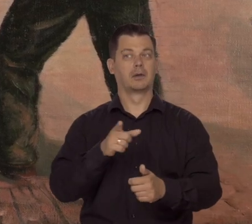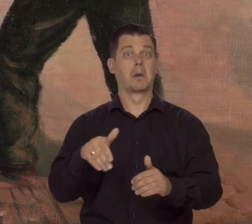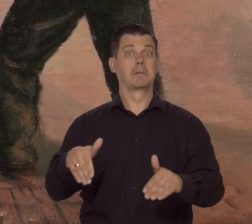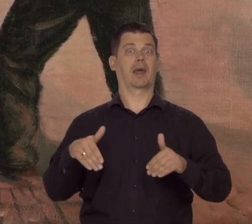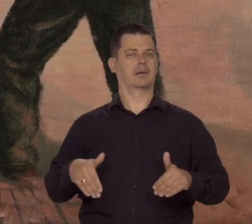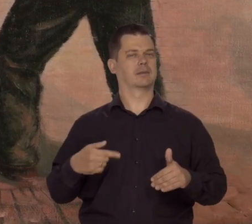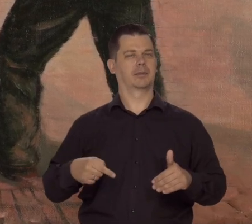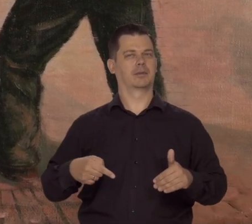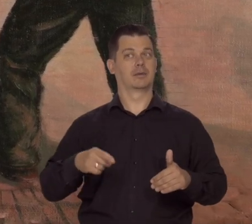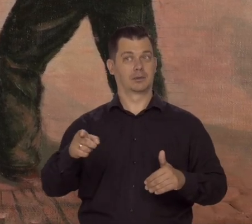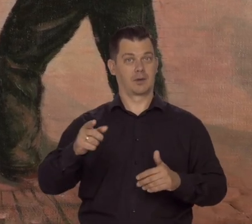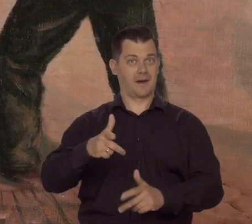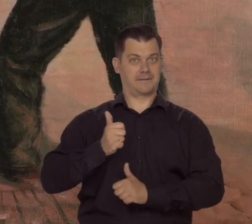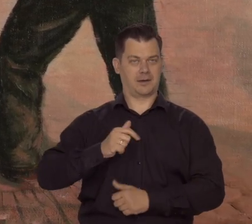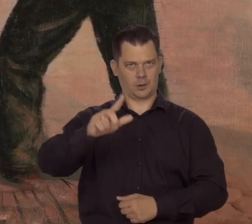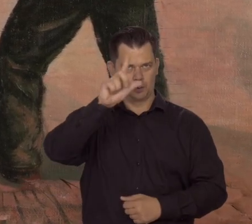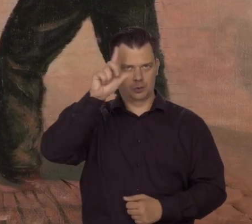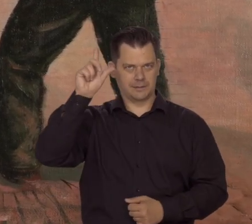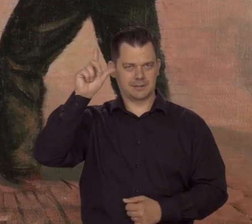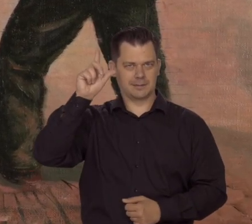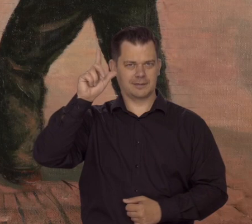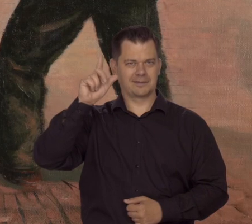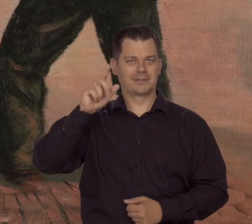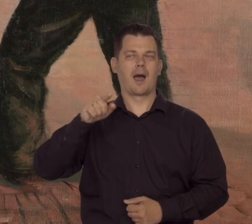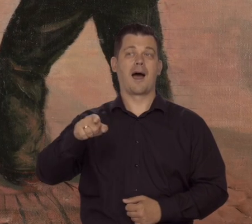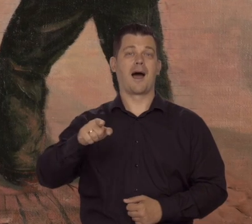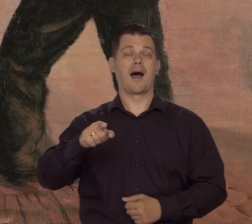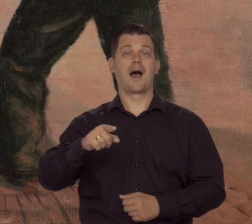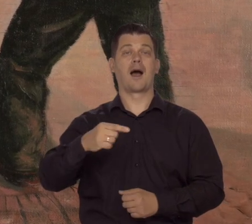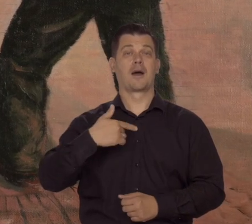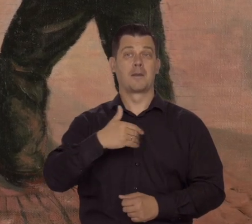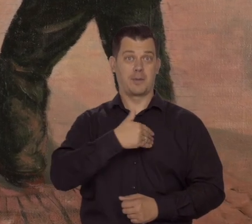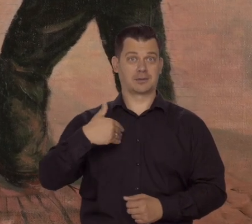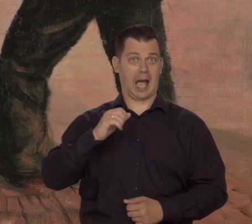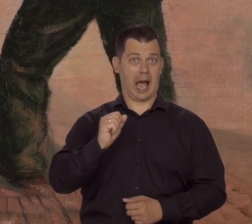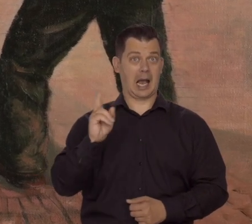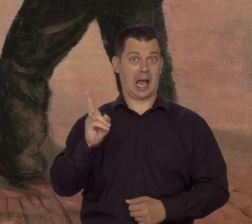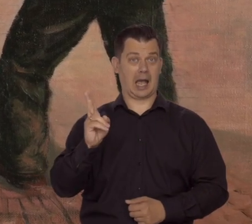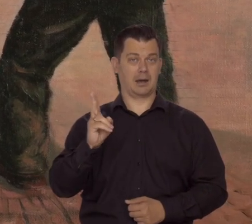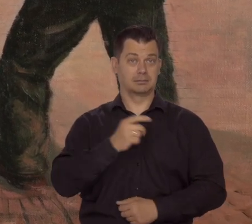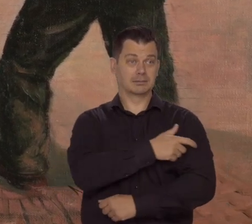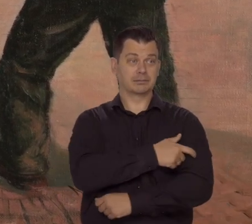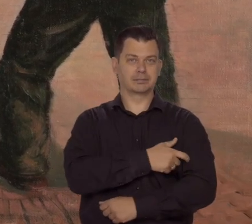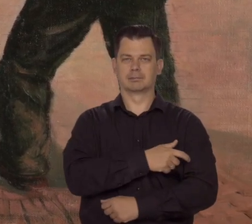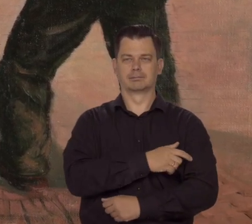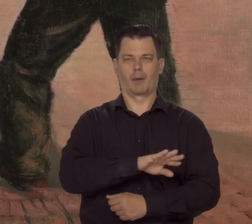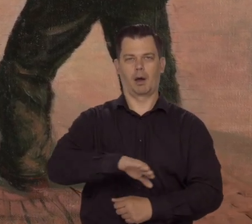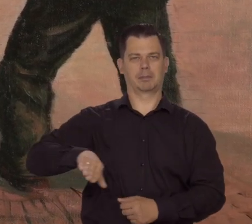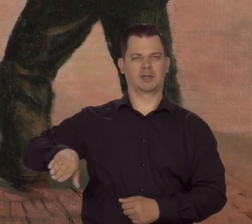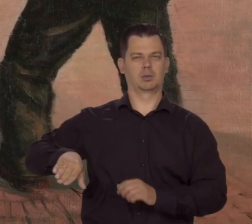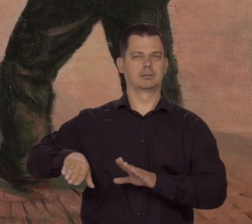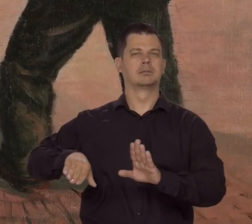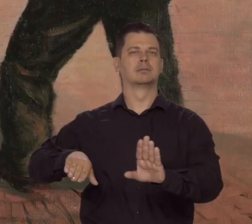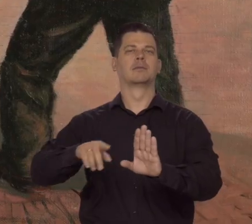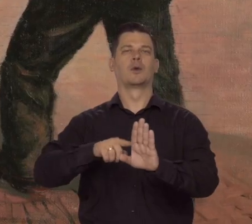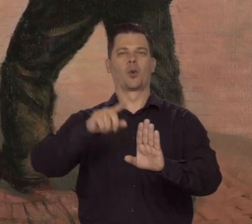Here we have the assistance of the People's Guard but, of course, not the assistance of the Home Army, which also provided aid to the insurgents.